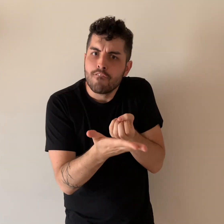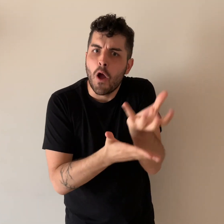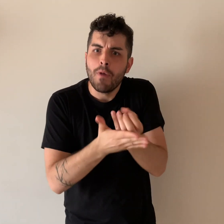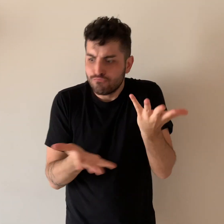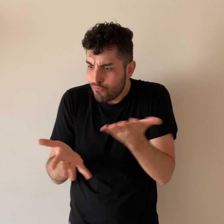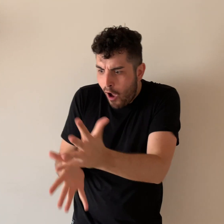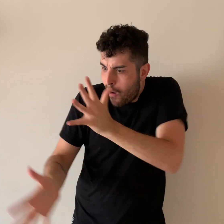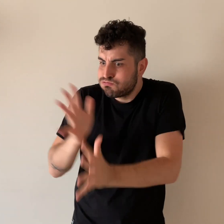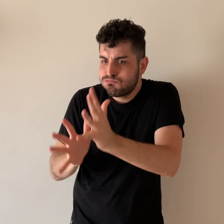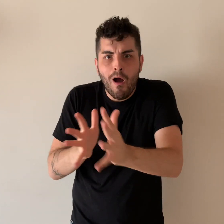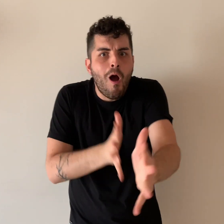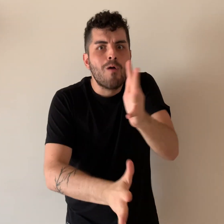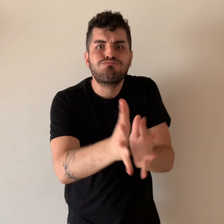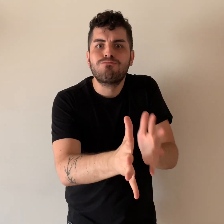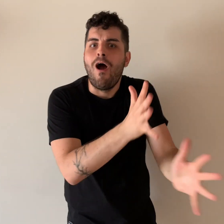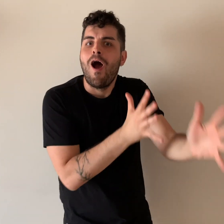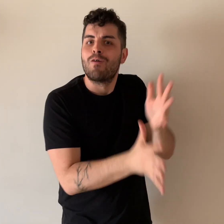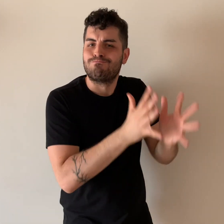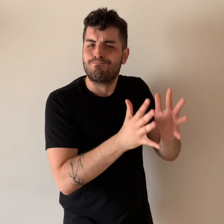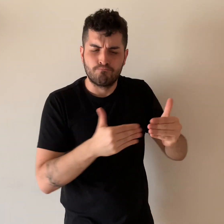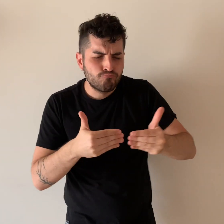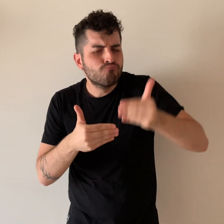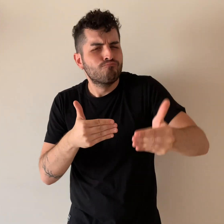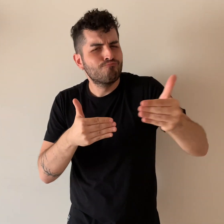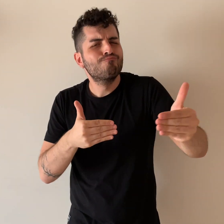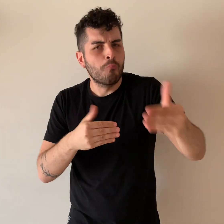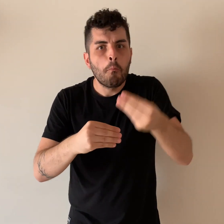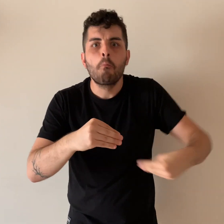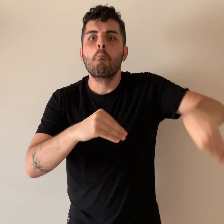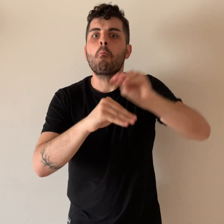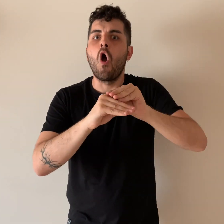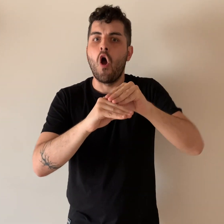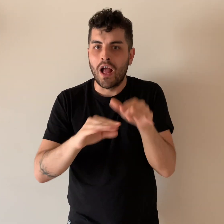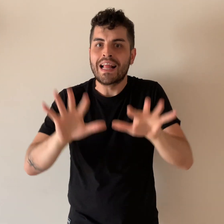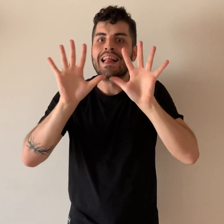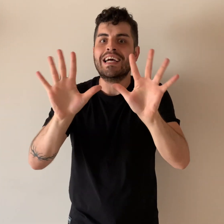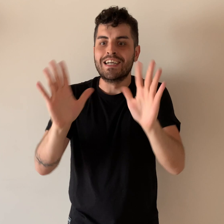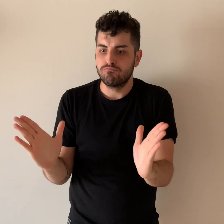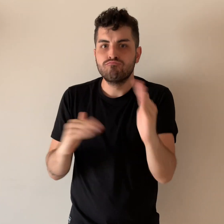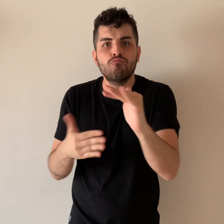have been installed, and there are plans to add 10 more touch